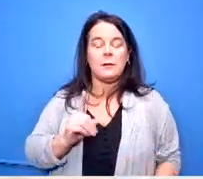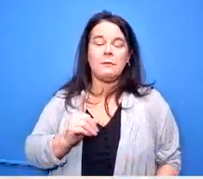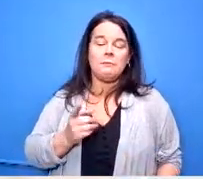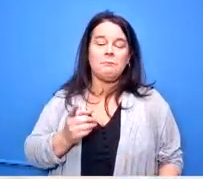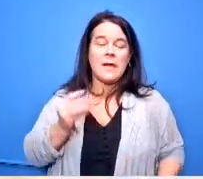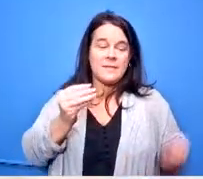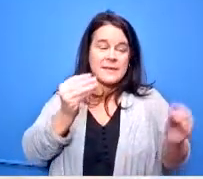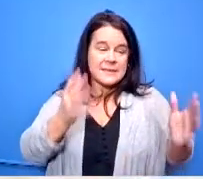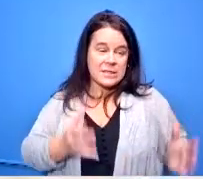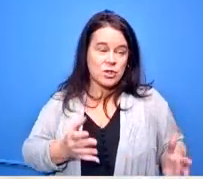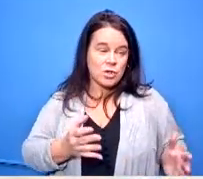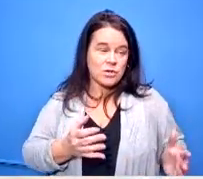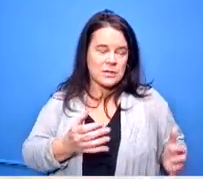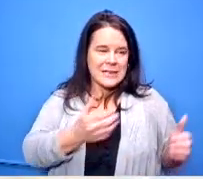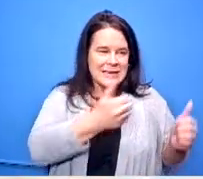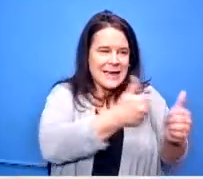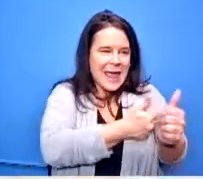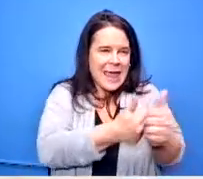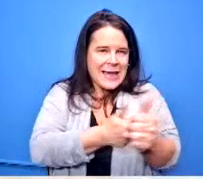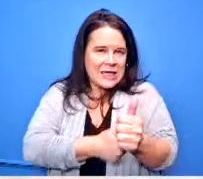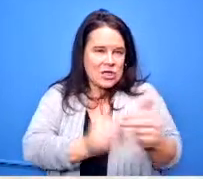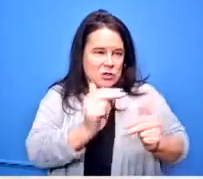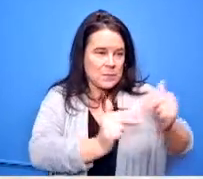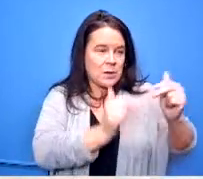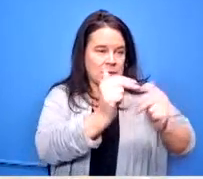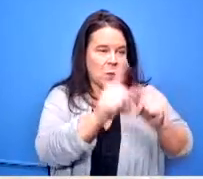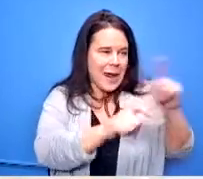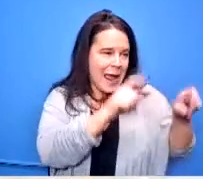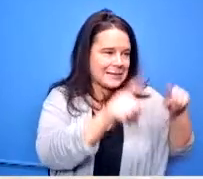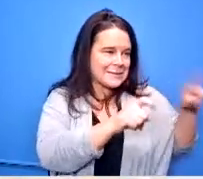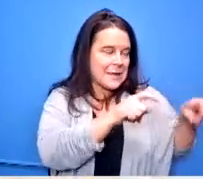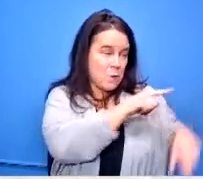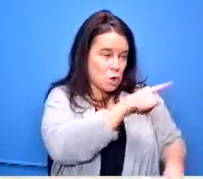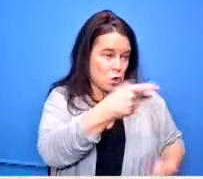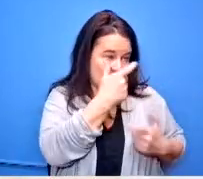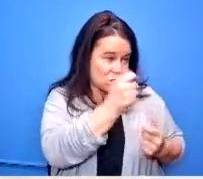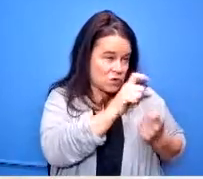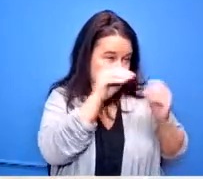in every building to see if they have an interest in teaching a specific class so if somebody came